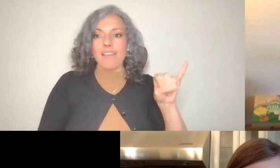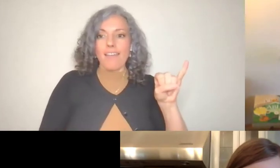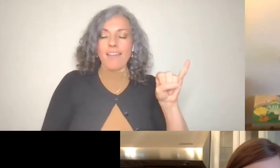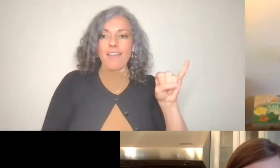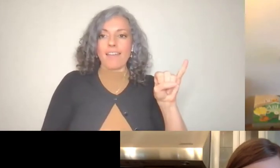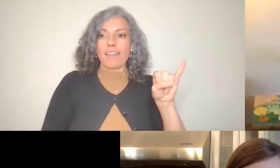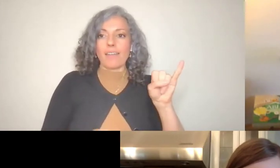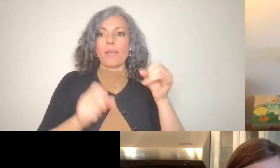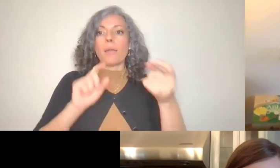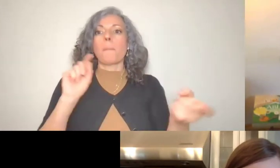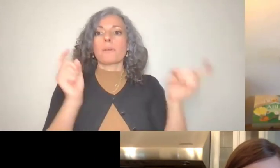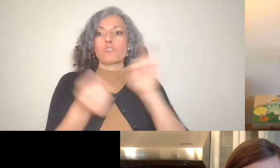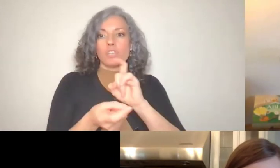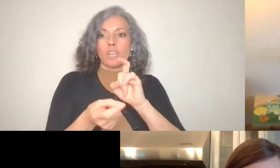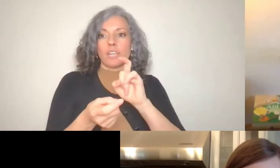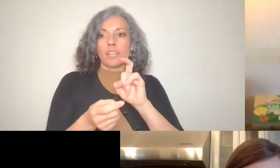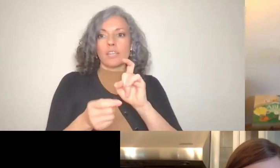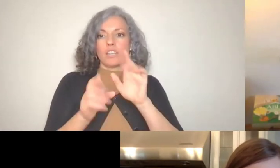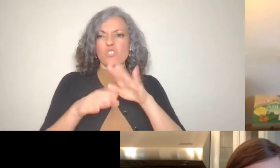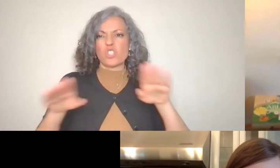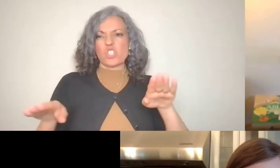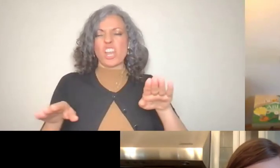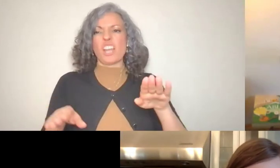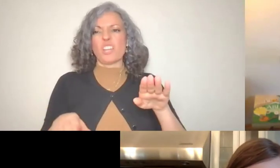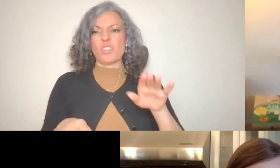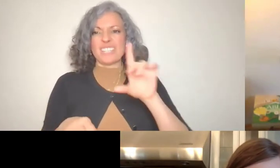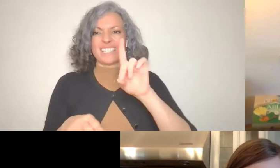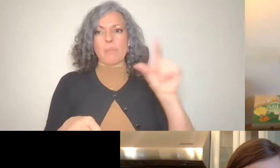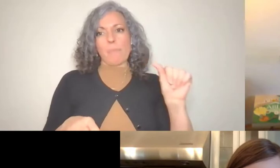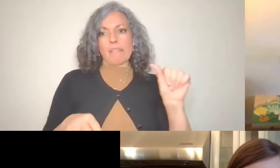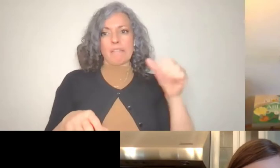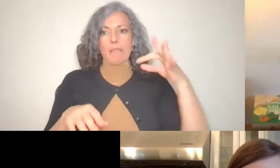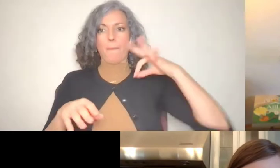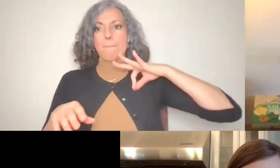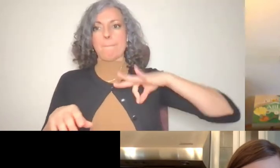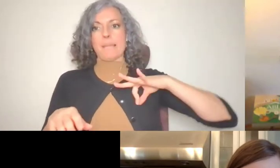to Childhood disability benefits. What used to determine disabled adult Child